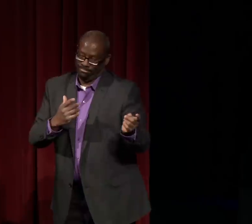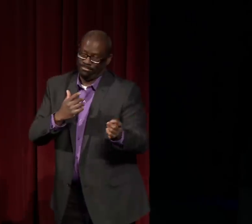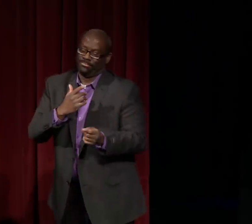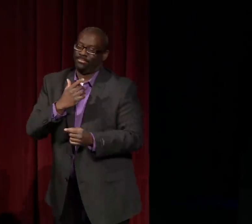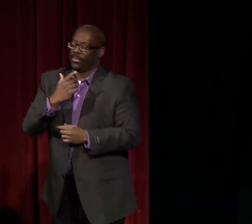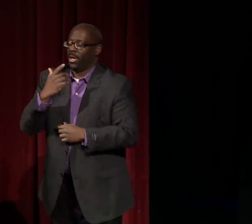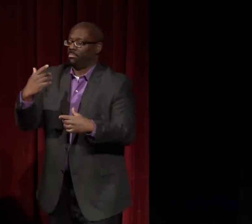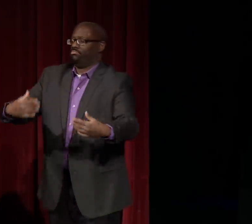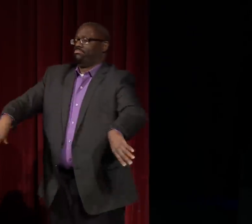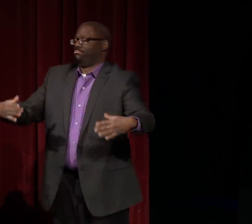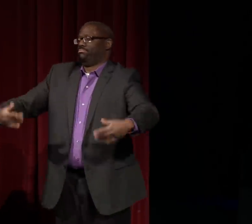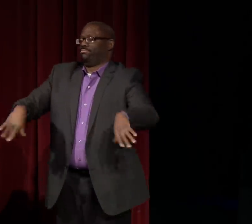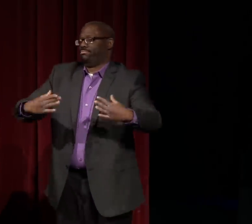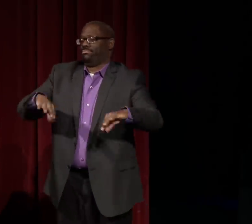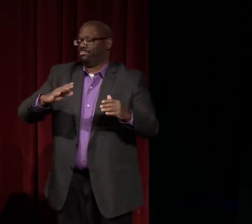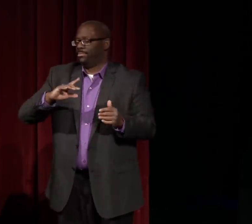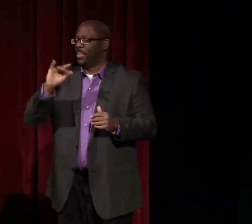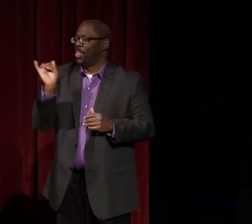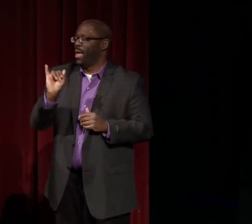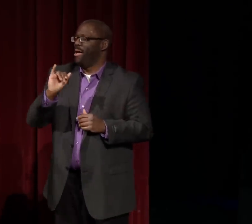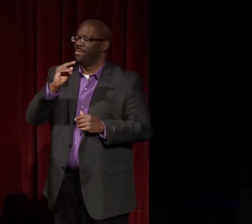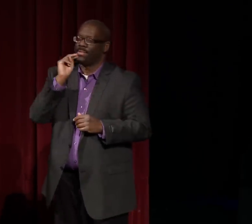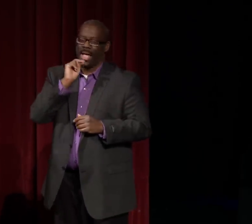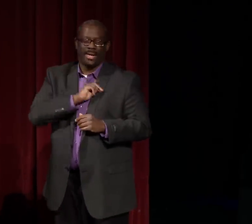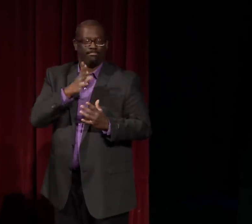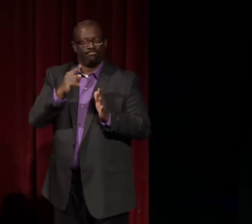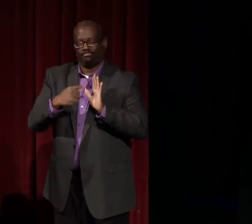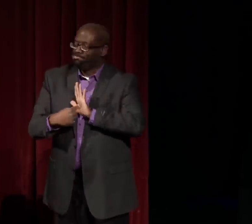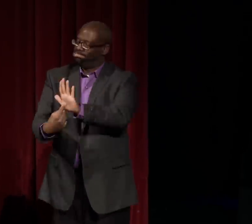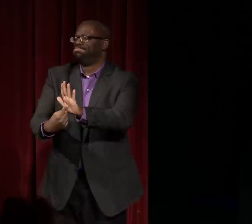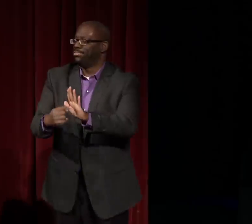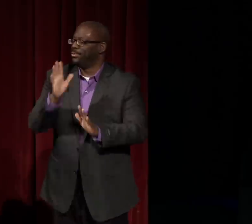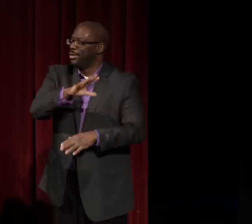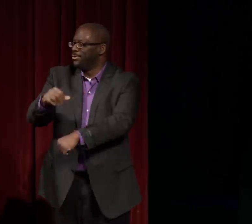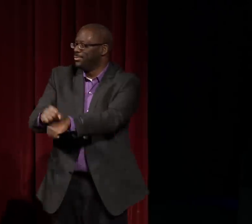We all know the famous Green Book publications.